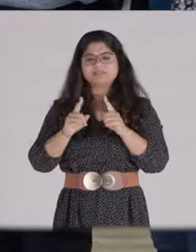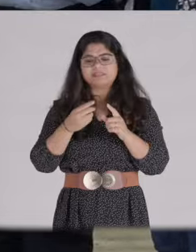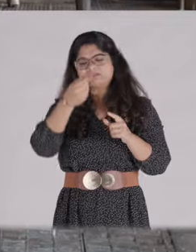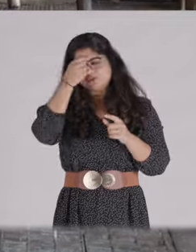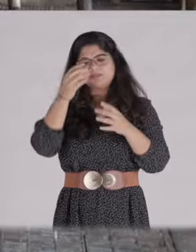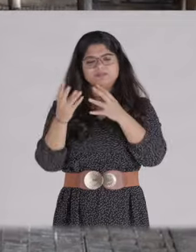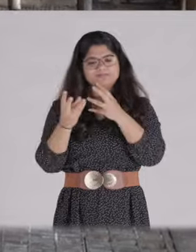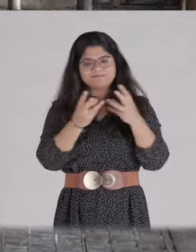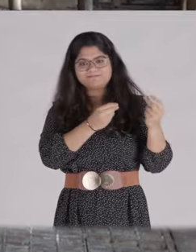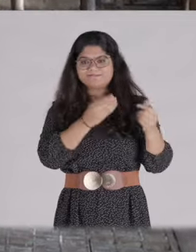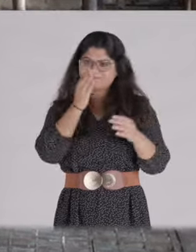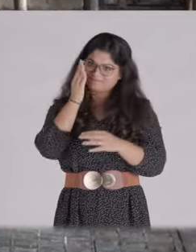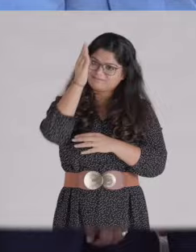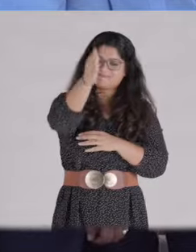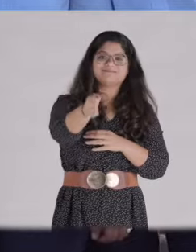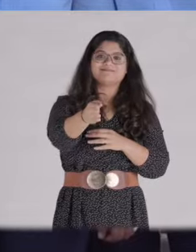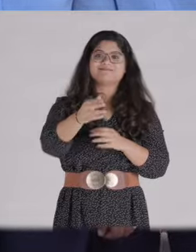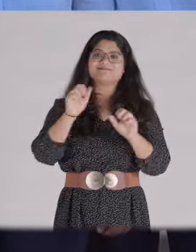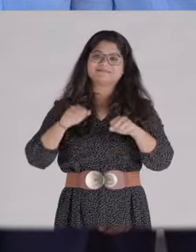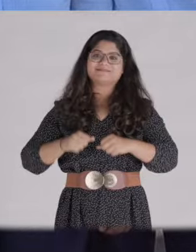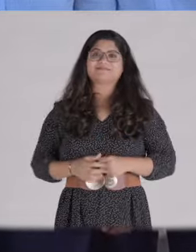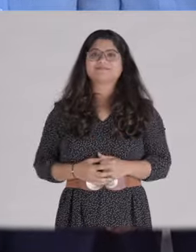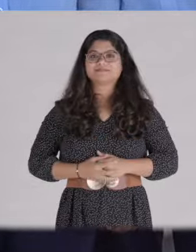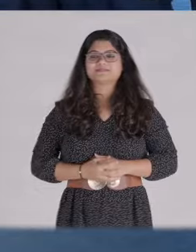but we will definitely overcome and move forward.